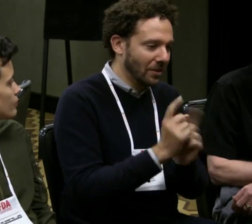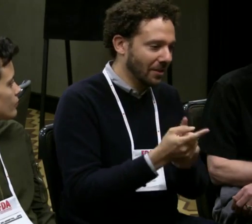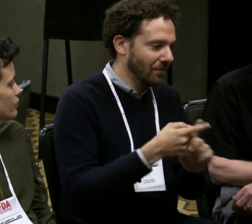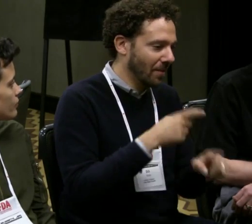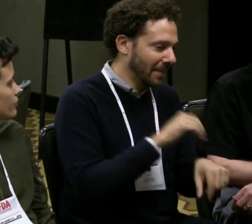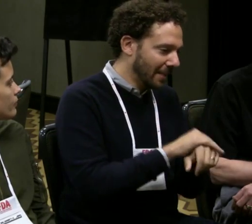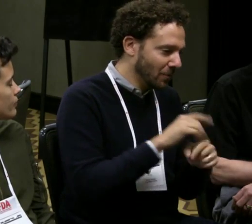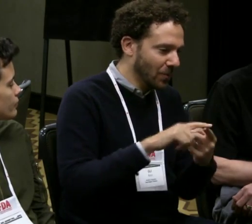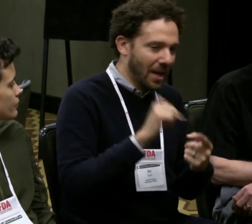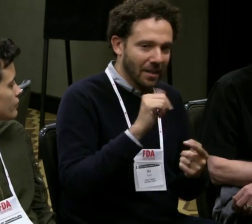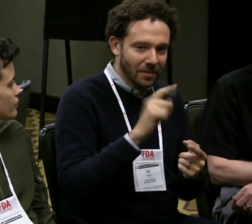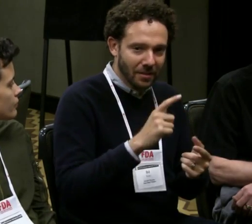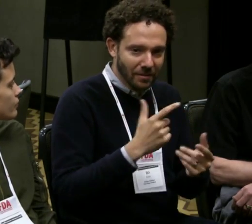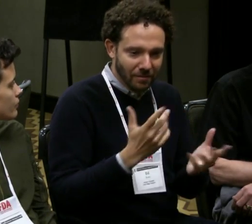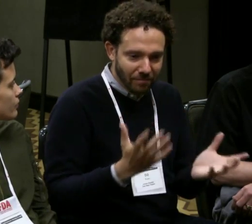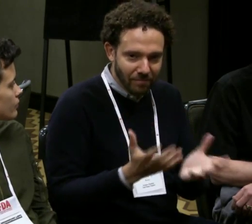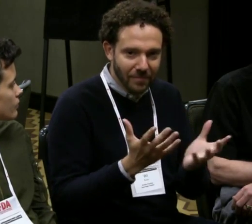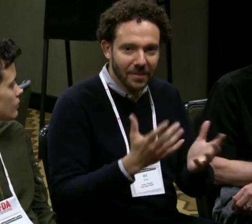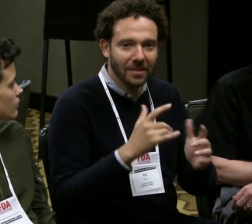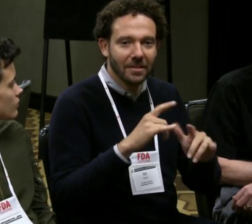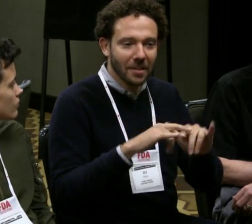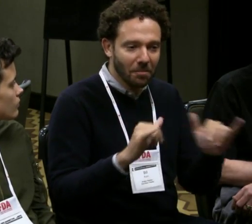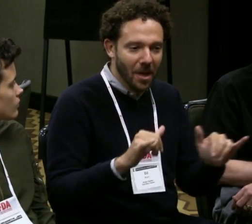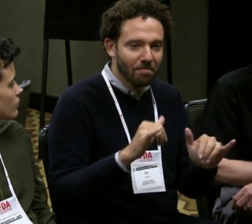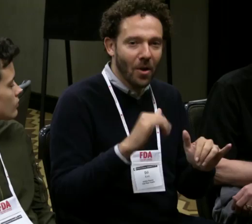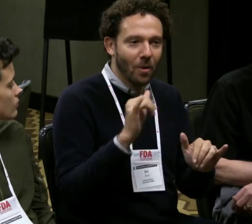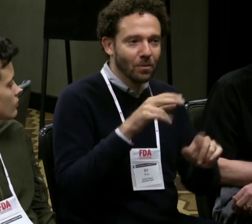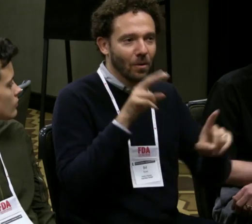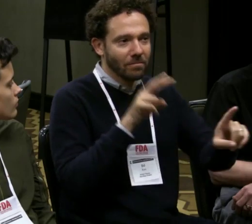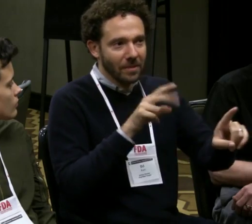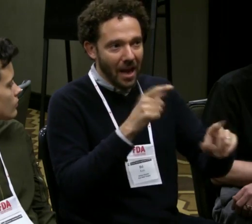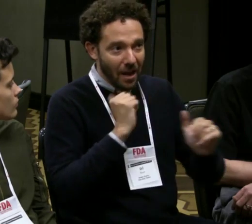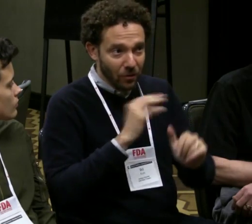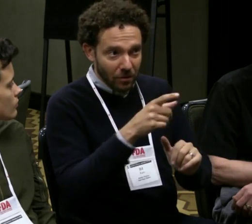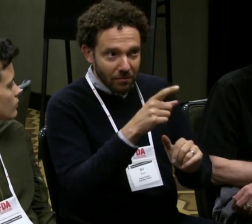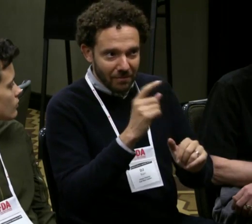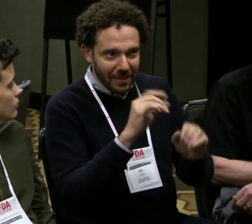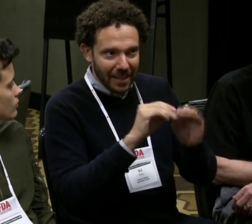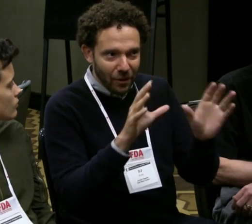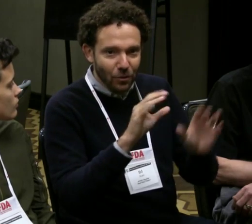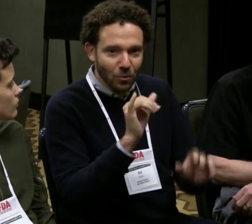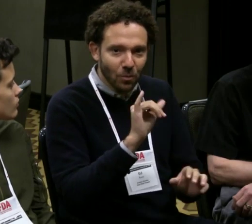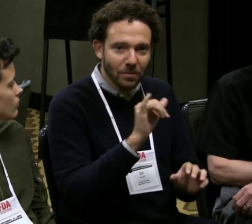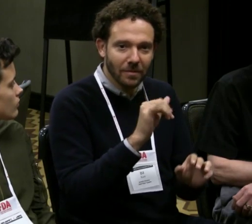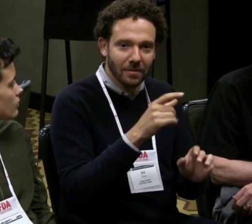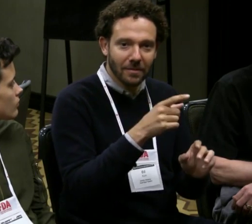in the process of translation from the English text to the performed ASL.